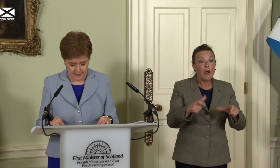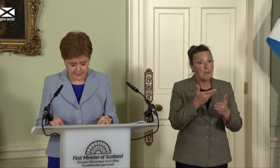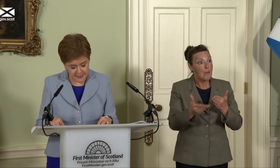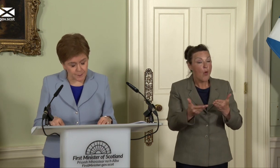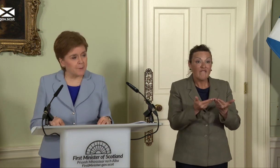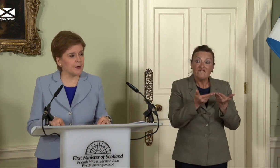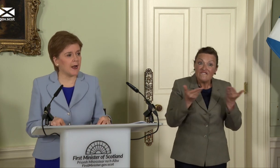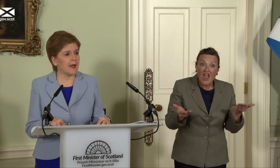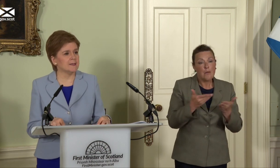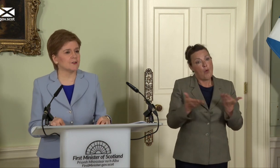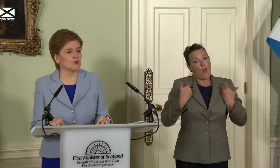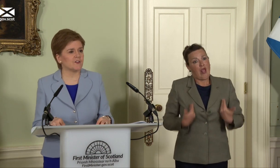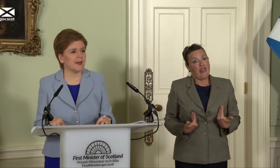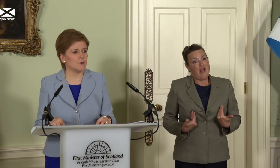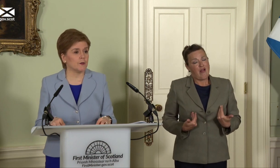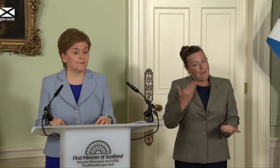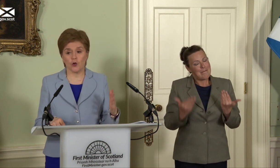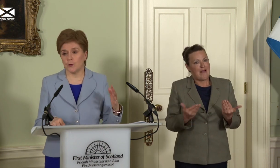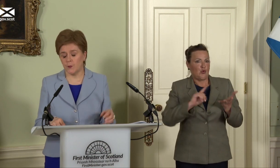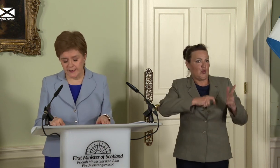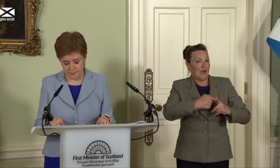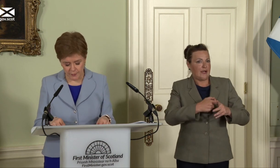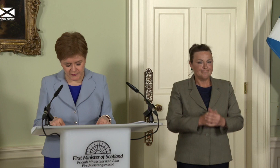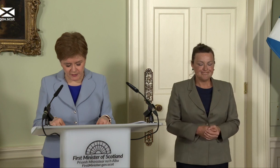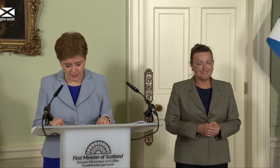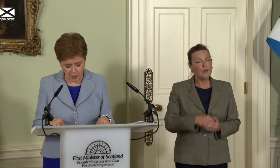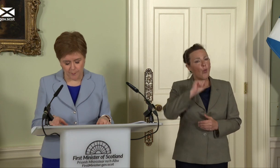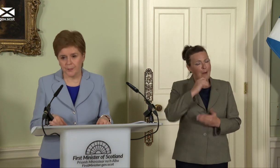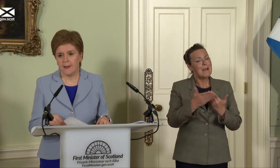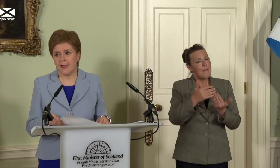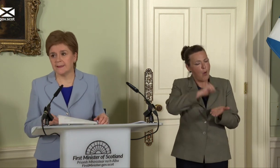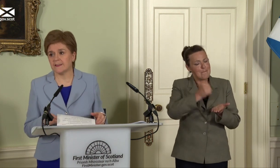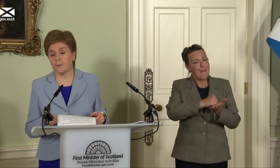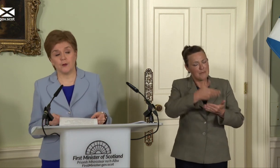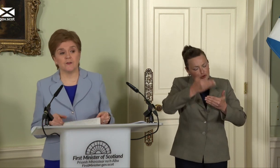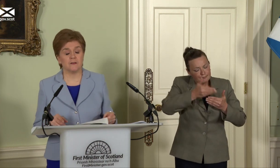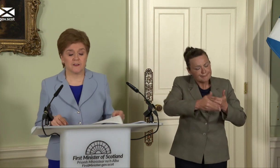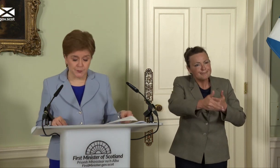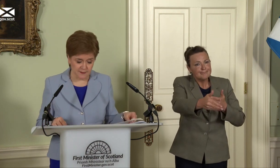Today’s paper – and those that will follow in the weeks and months to come – is about substance.